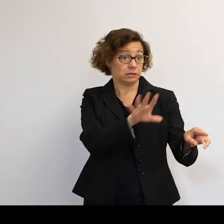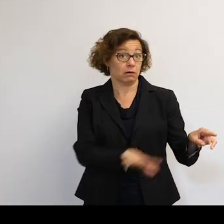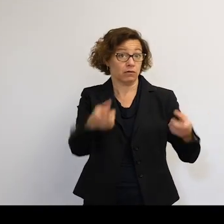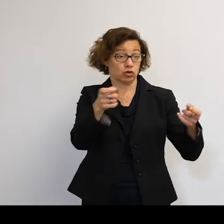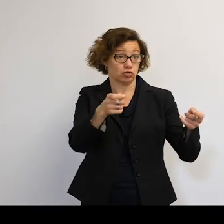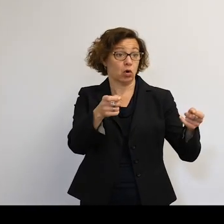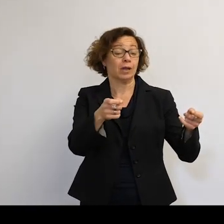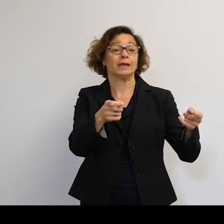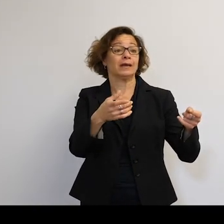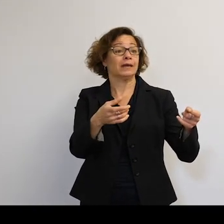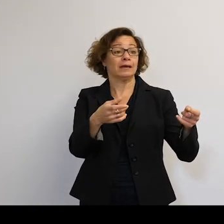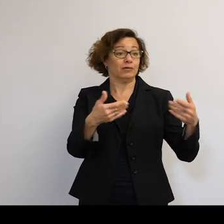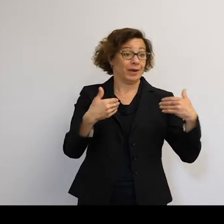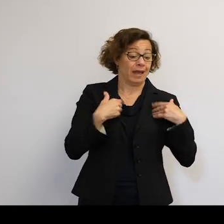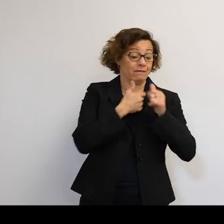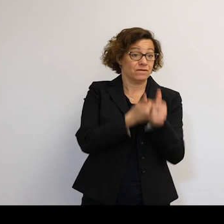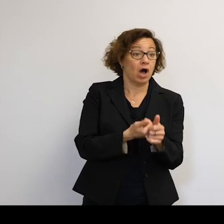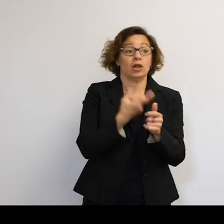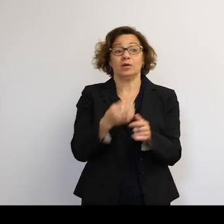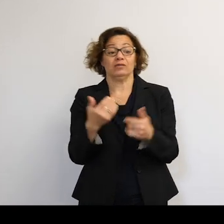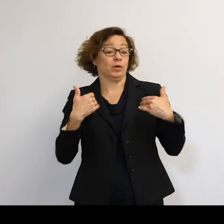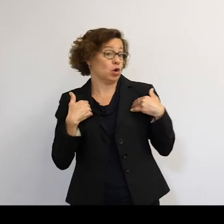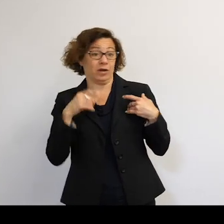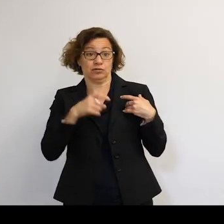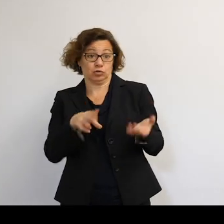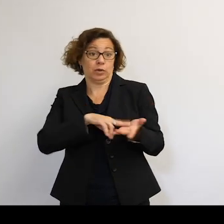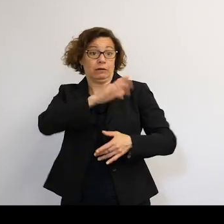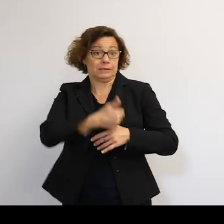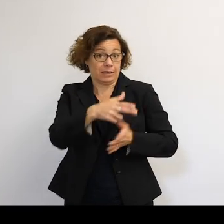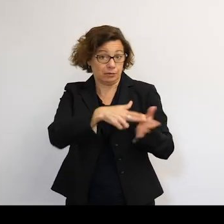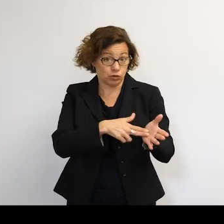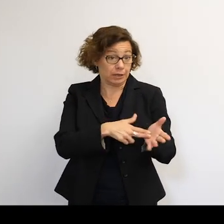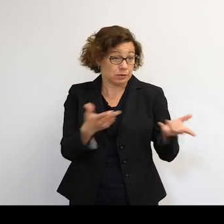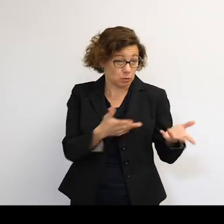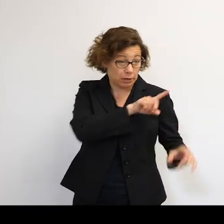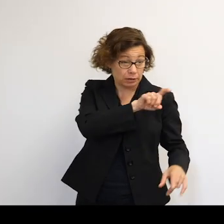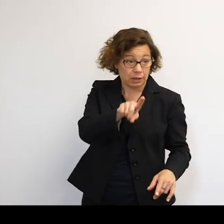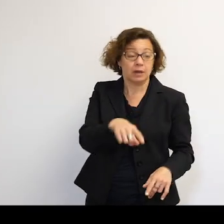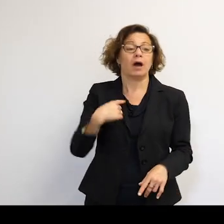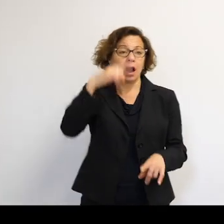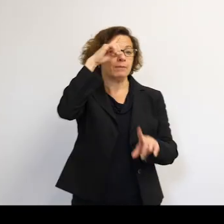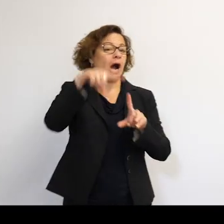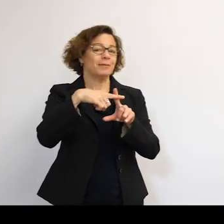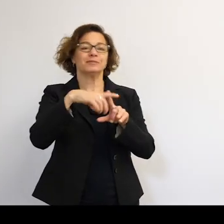be a way to deal with this problem or not? So I try to be optimistic, but there have been lots of talk